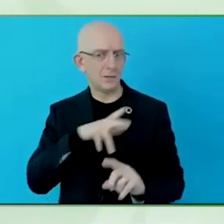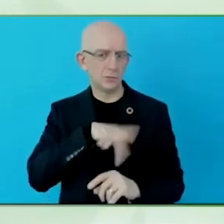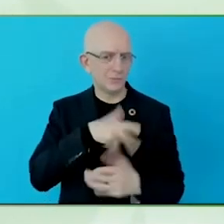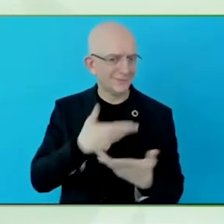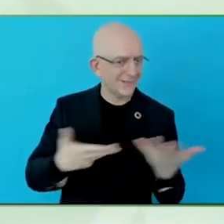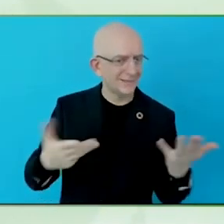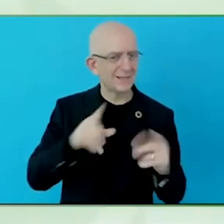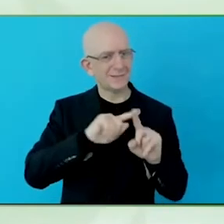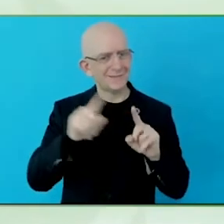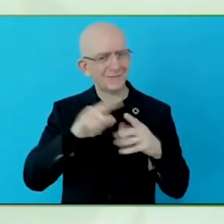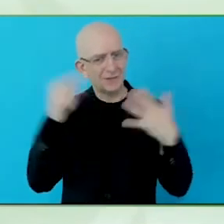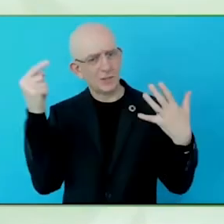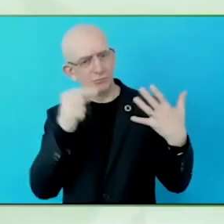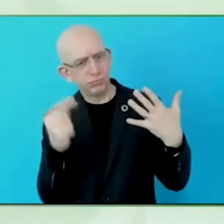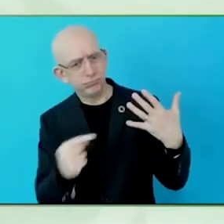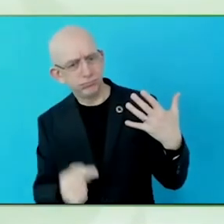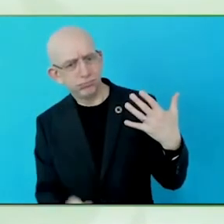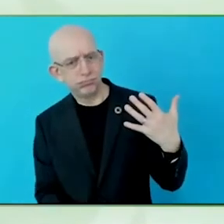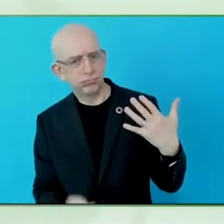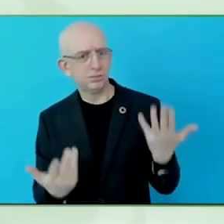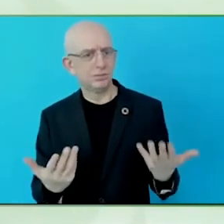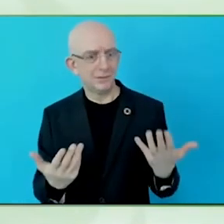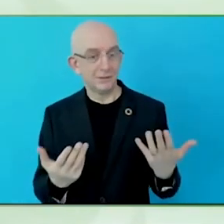role, the empowering and enabling role of assistive technologies and